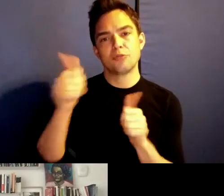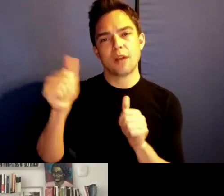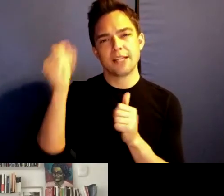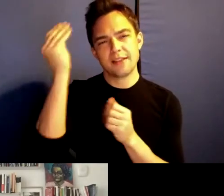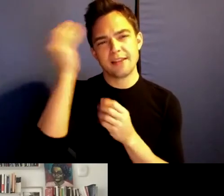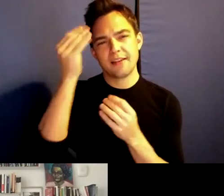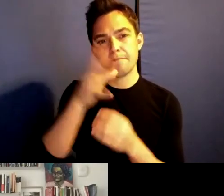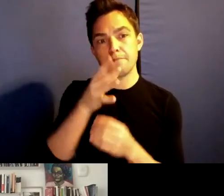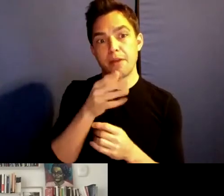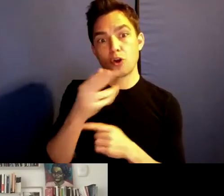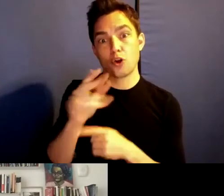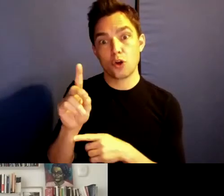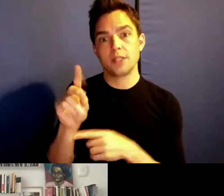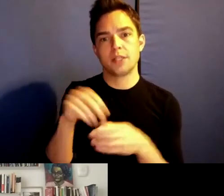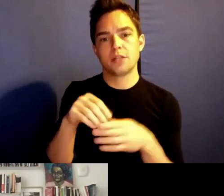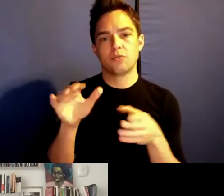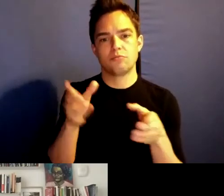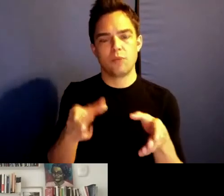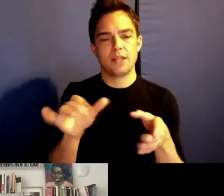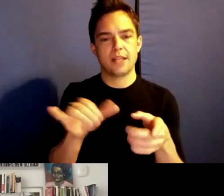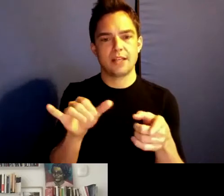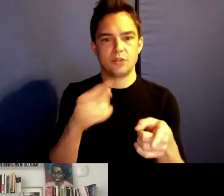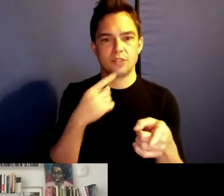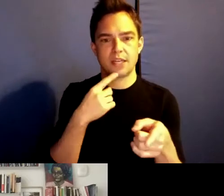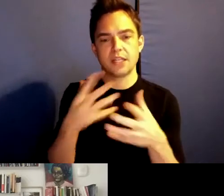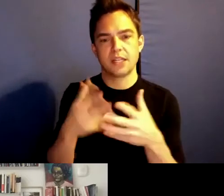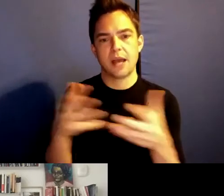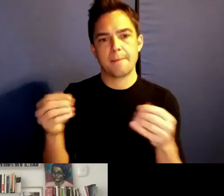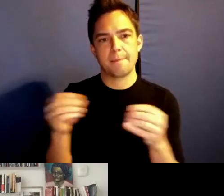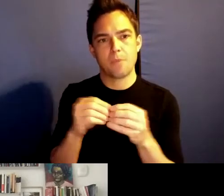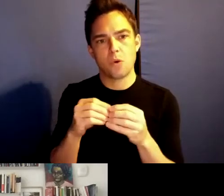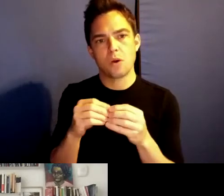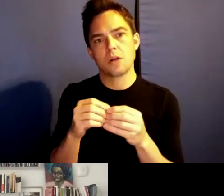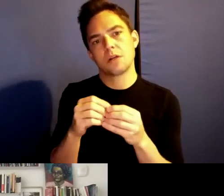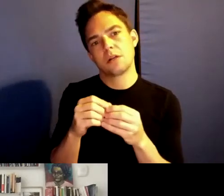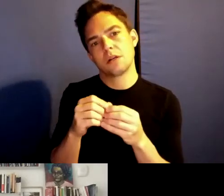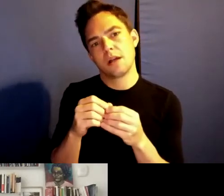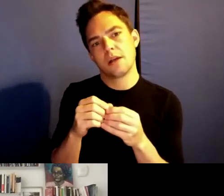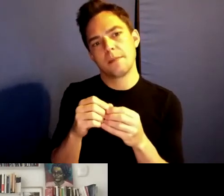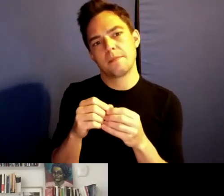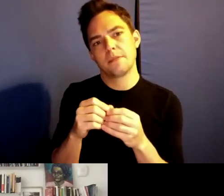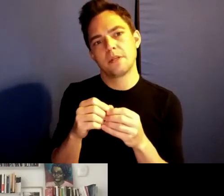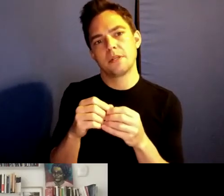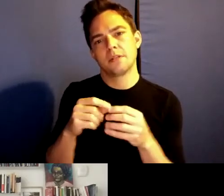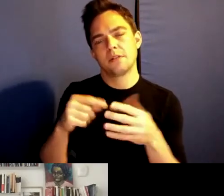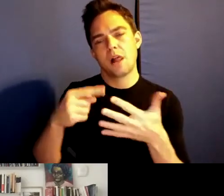in a much more capacious way. Which is not singular and not an individual